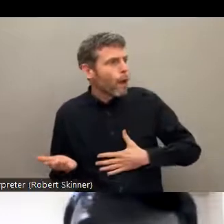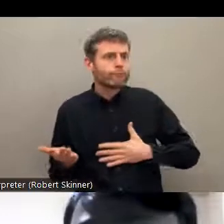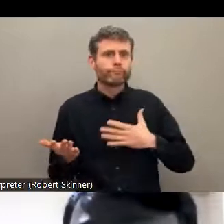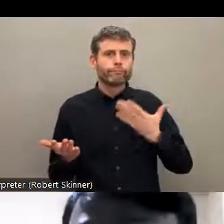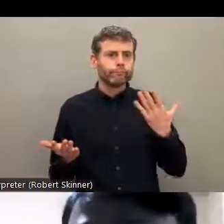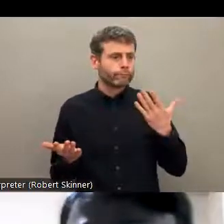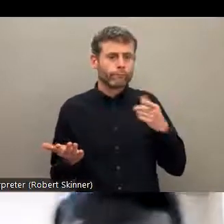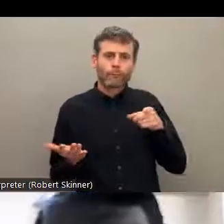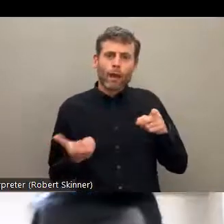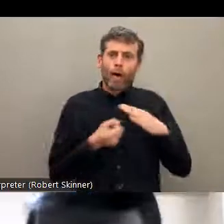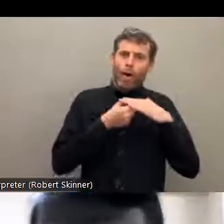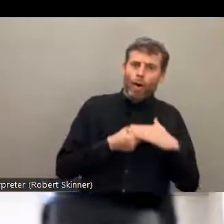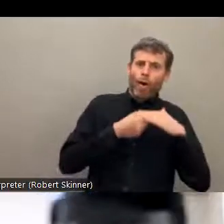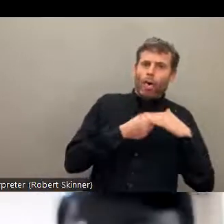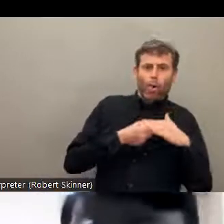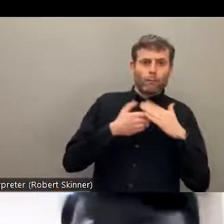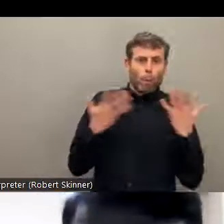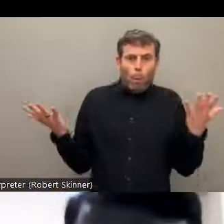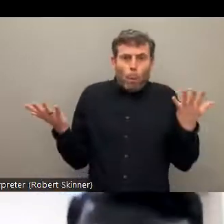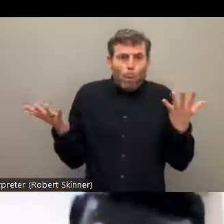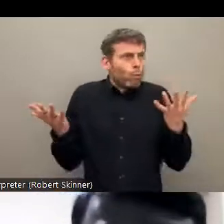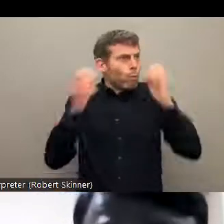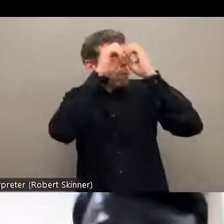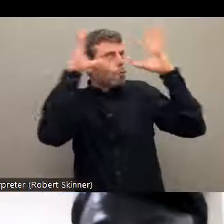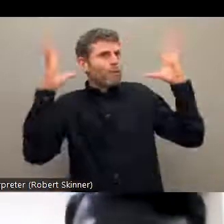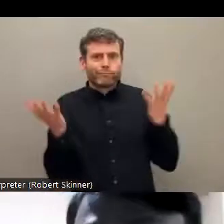They are not at the level to have access for